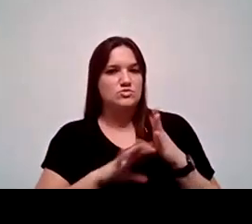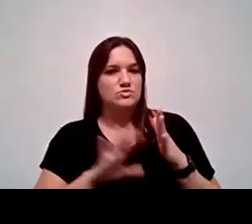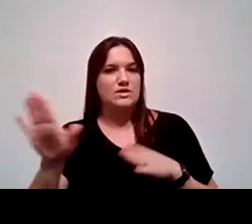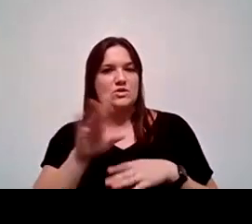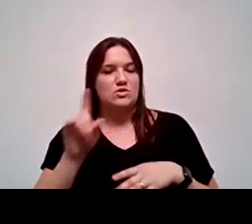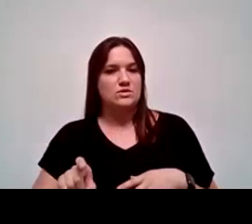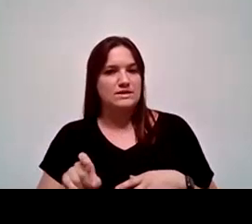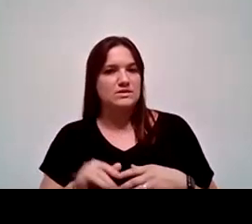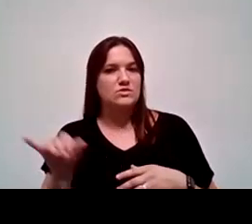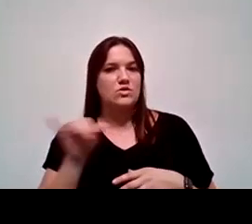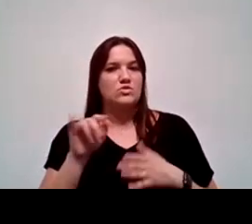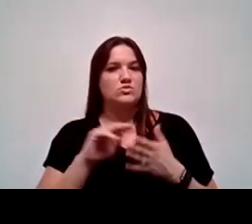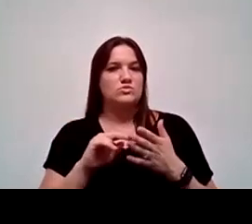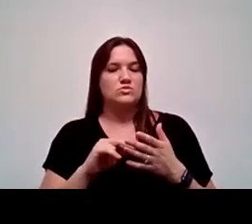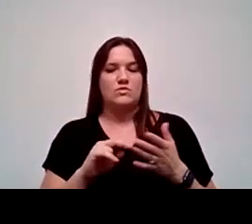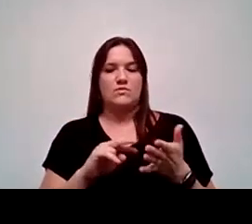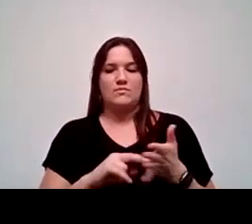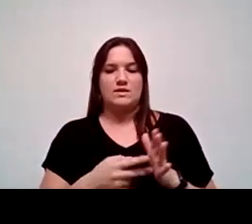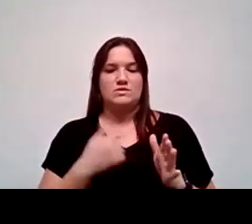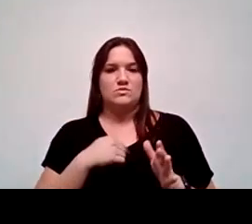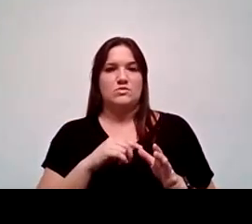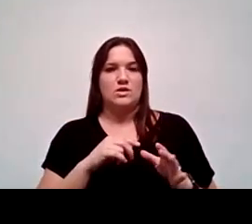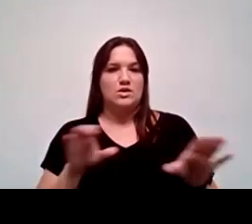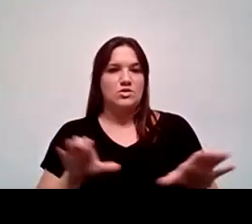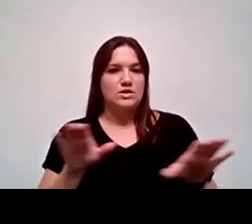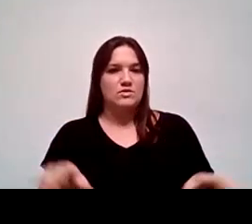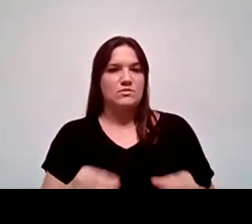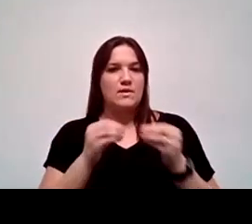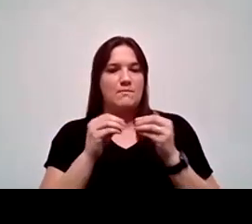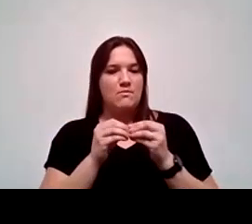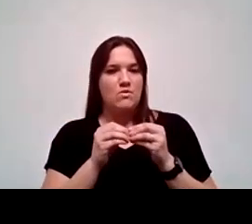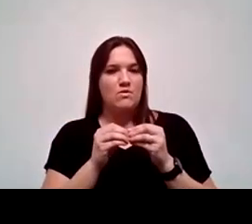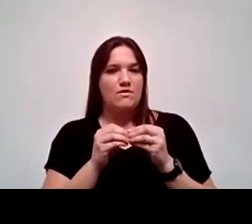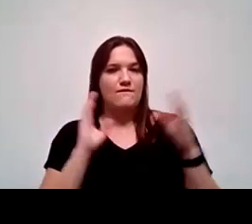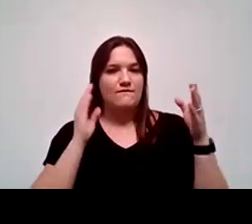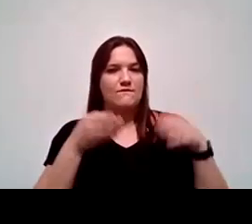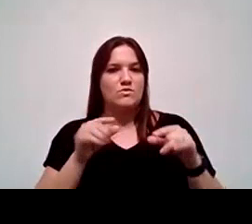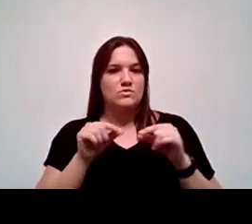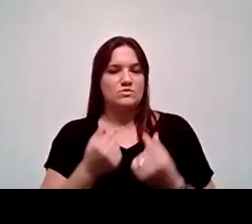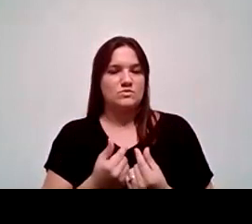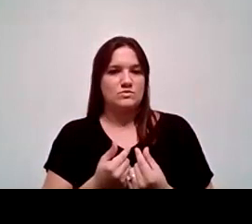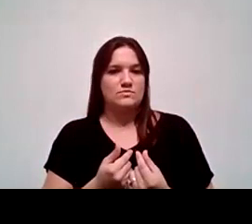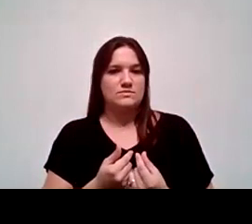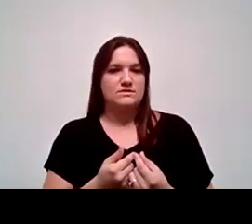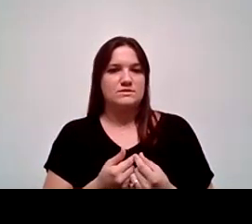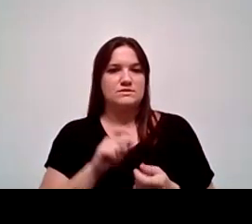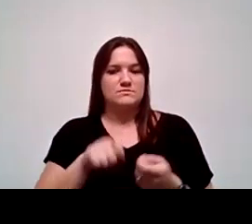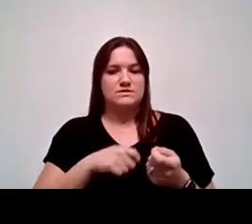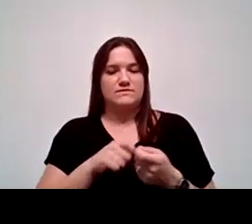With that also being said, we are looking at doing more focus groups, very specific to our groups are Hispanic,